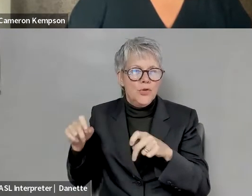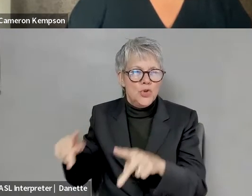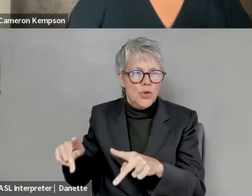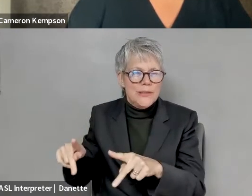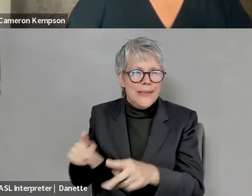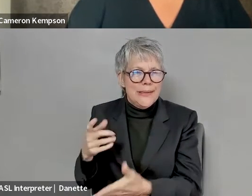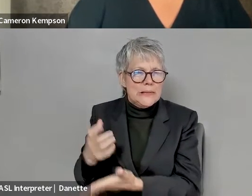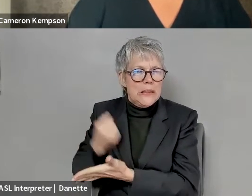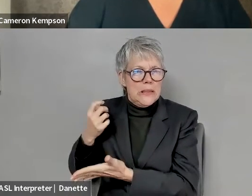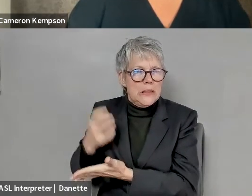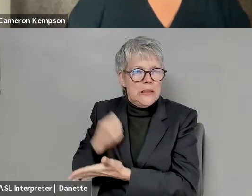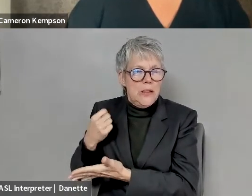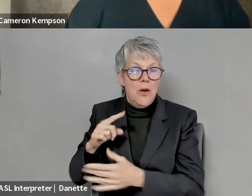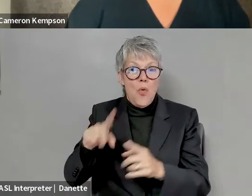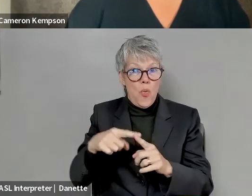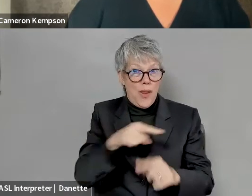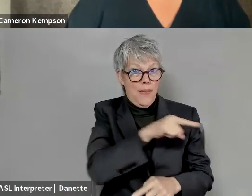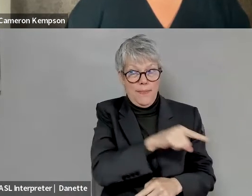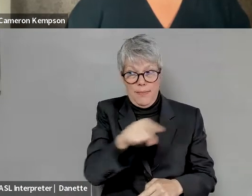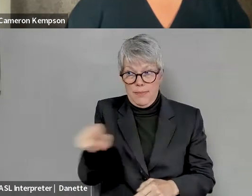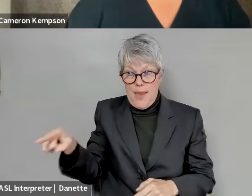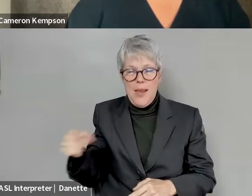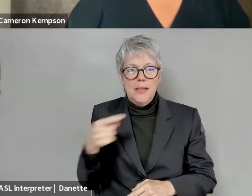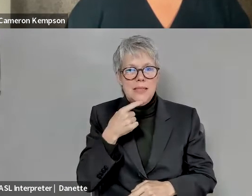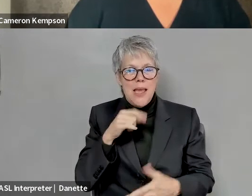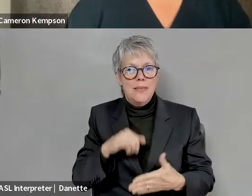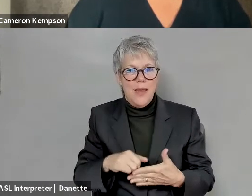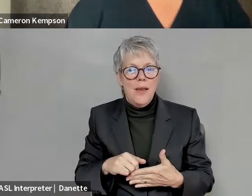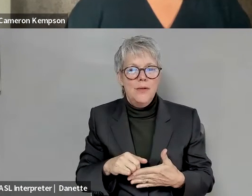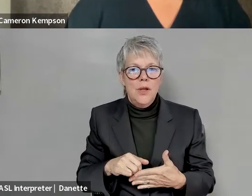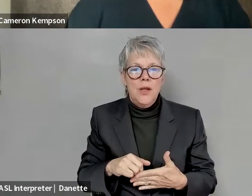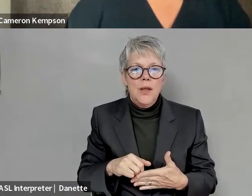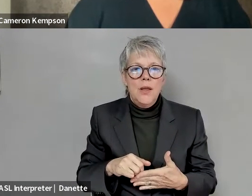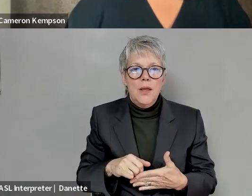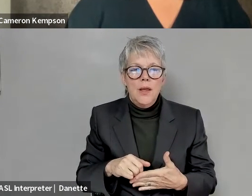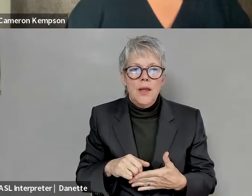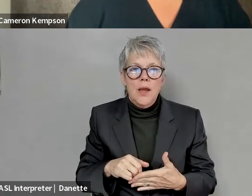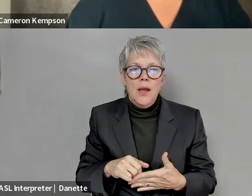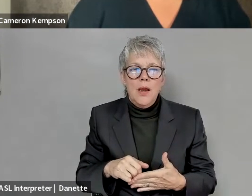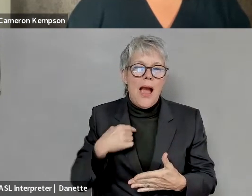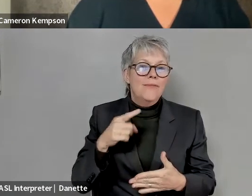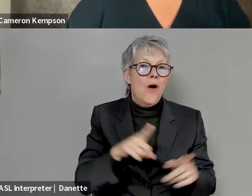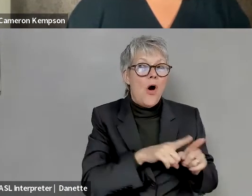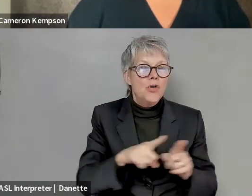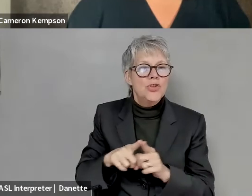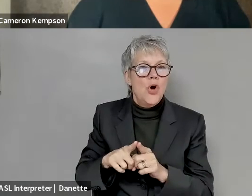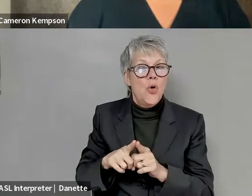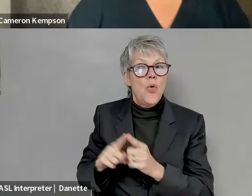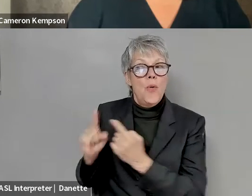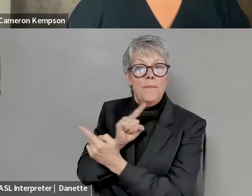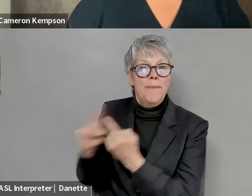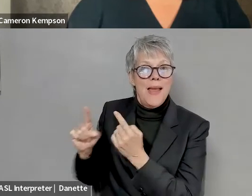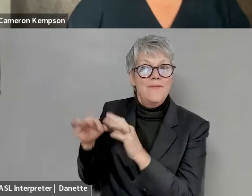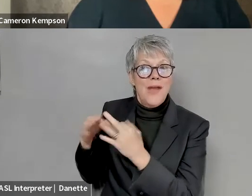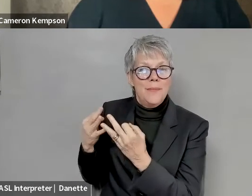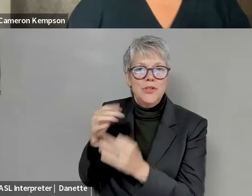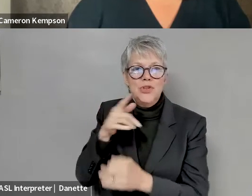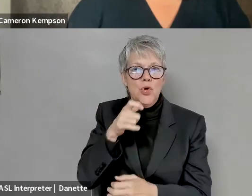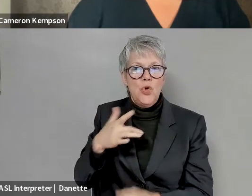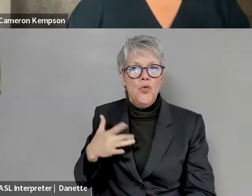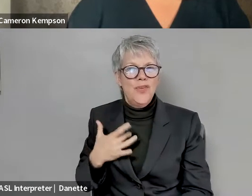Michael Smith: they they say that it it's, it's almost surprising when in the other hand, I've met a lot of families who say that they don't have the support they need